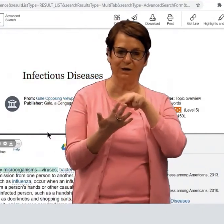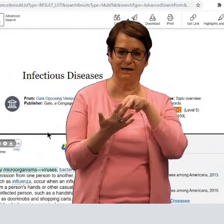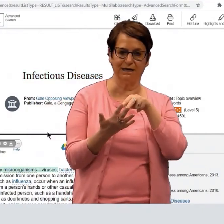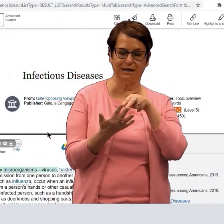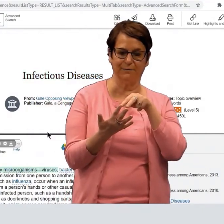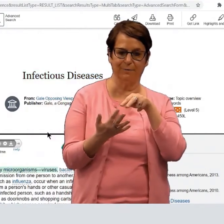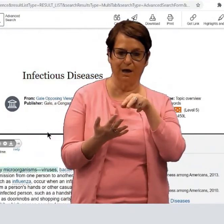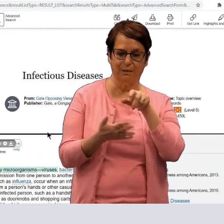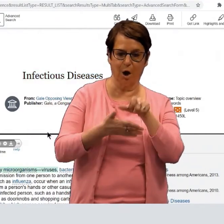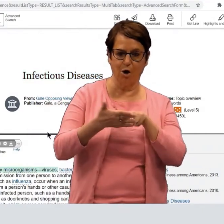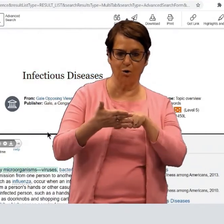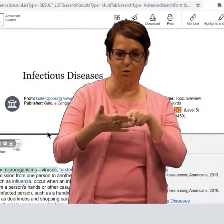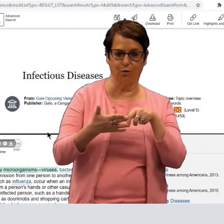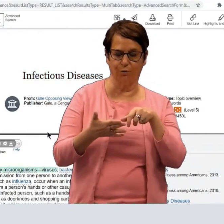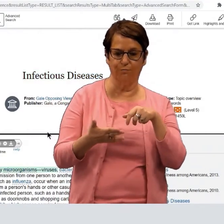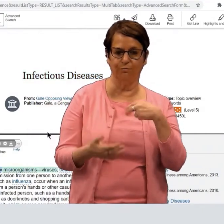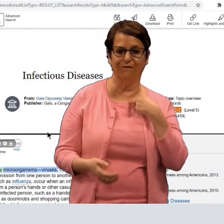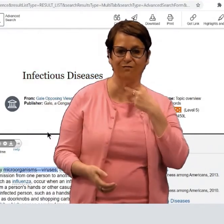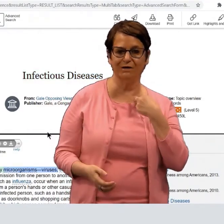Right now, it's reading the article-- voicing it.